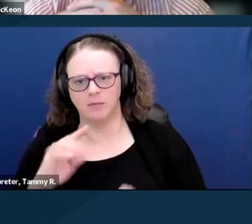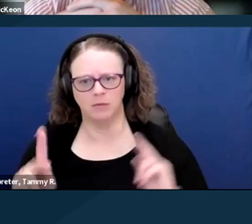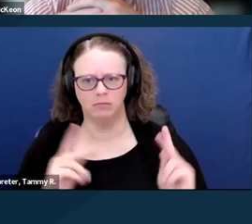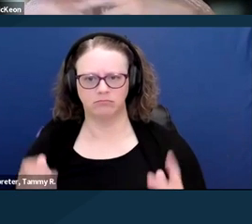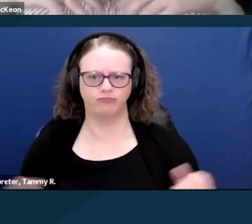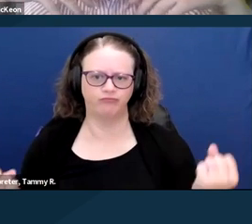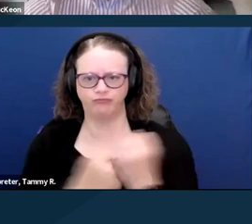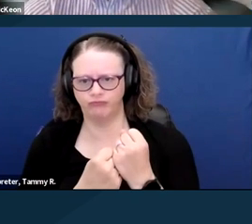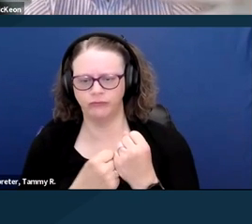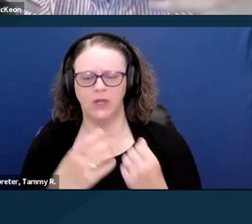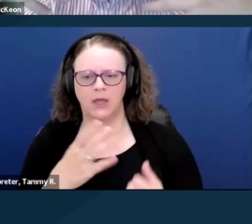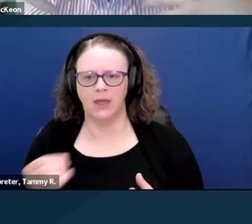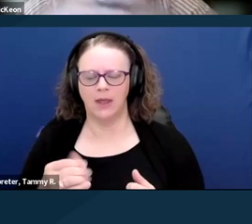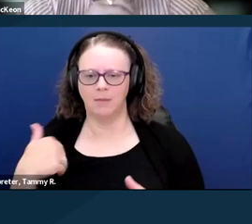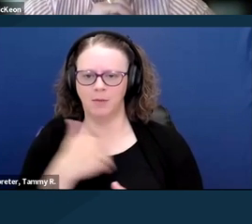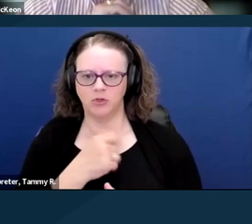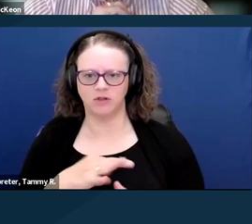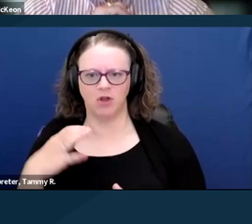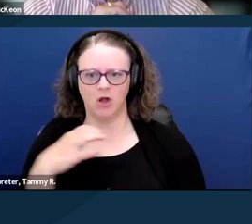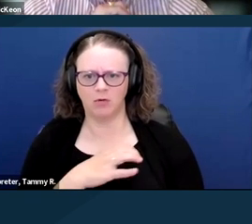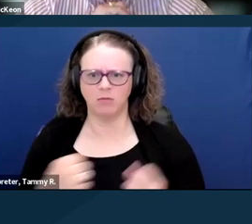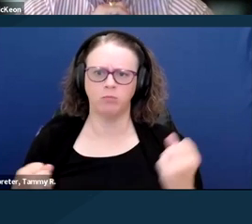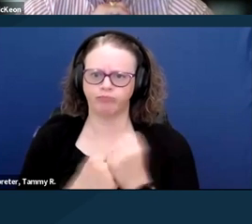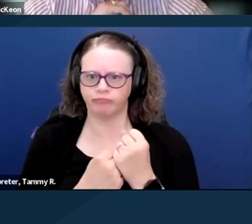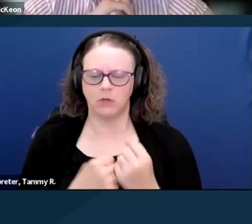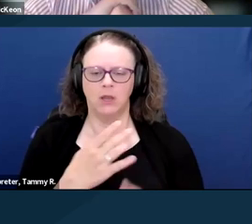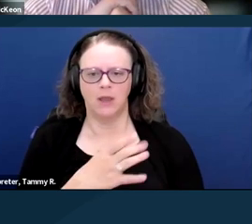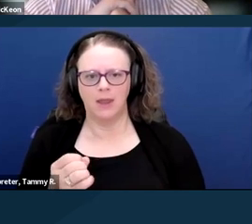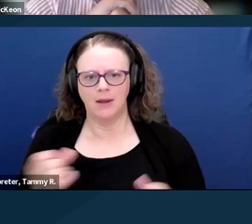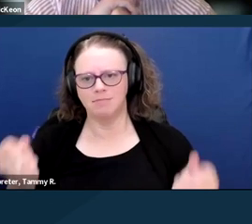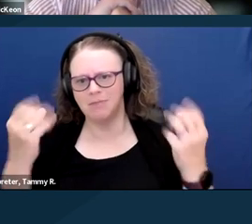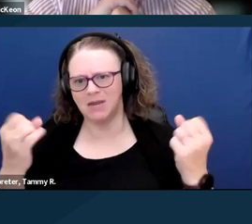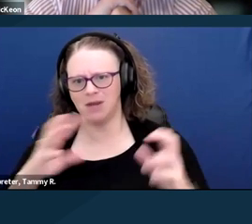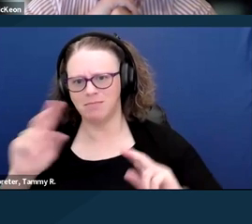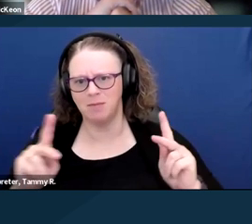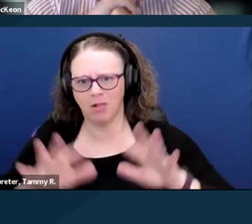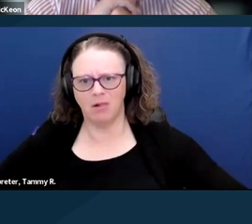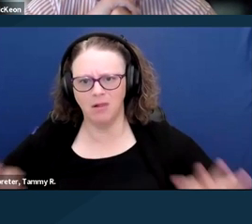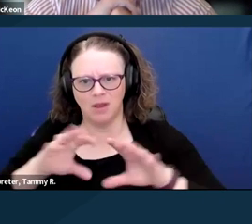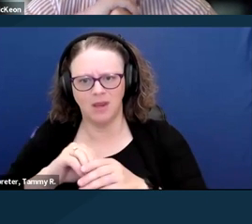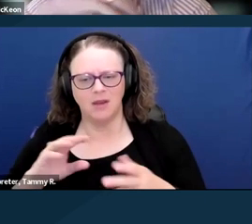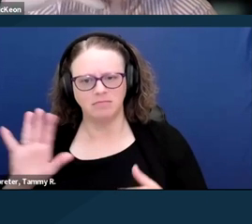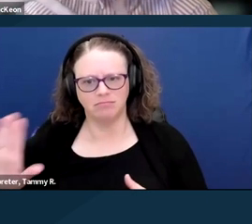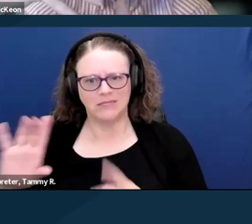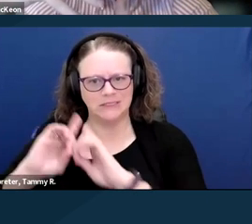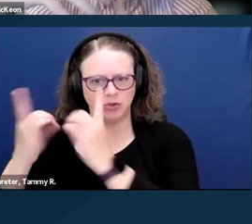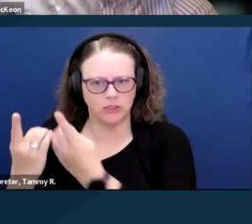yeah, support from members of Congress, which clearly has support from so many constituents of so many members of Congress and clearly has an urgency.